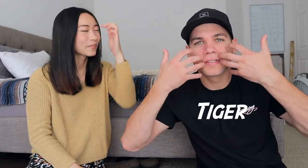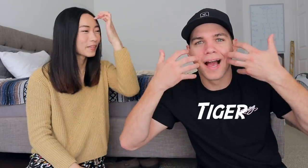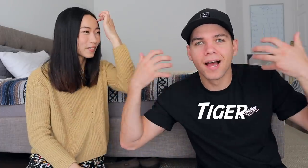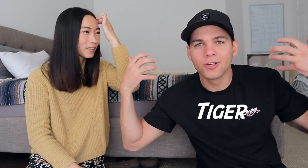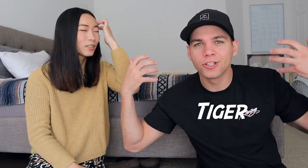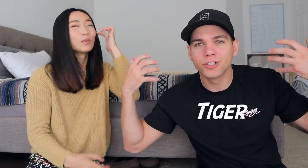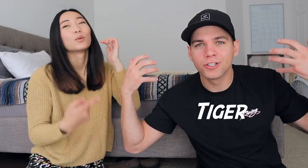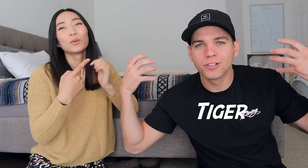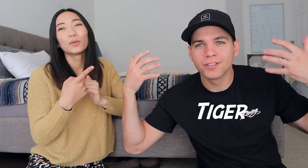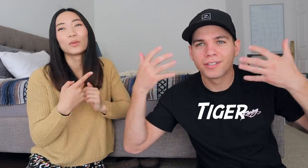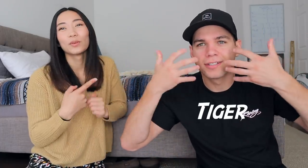Tiger